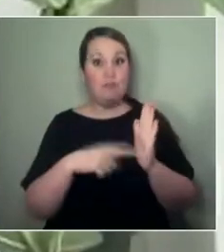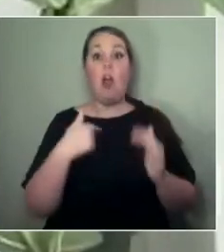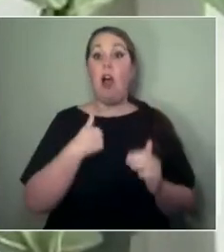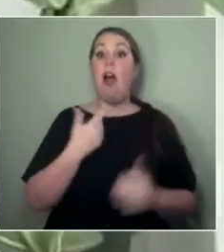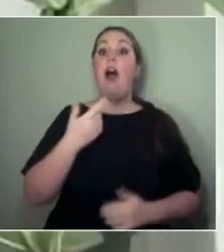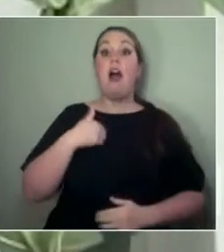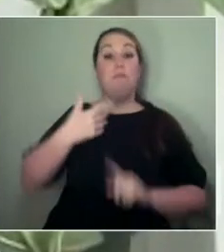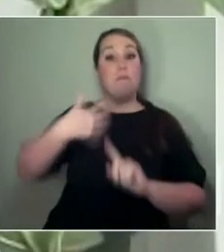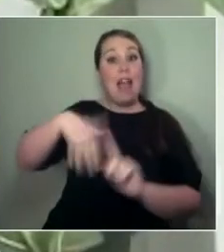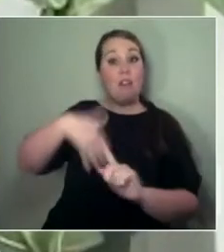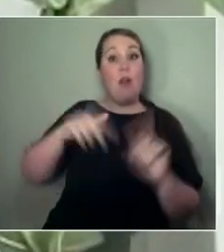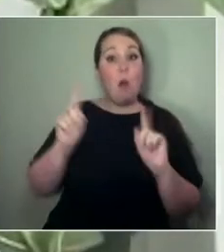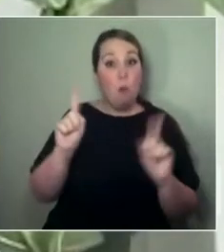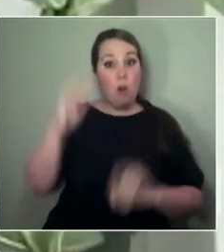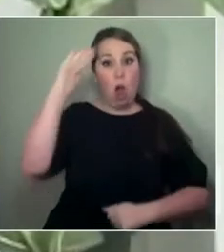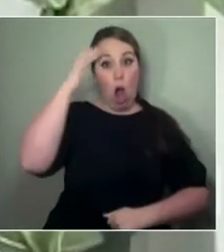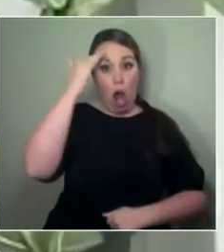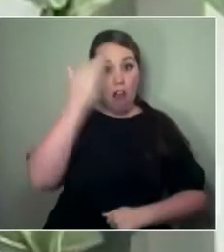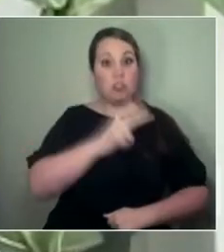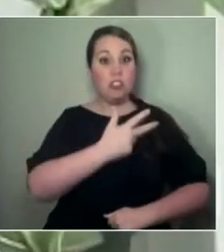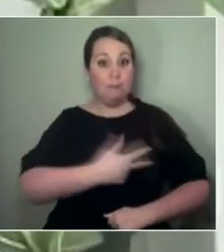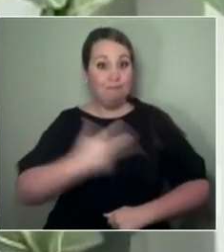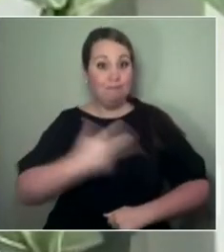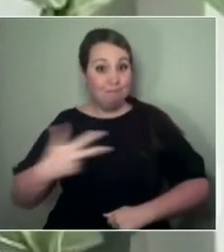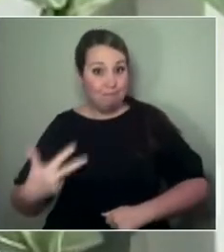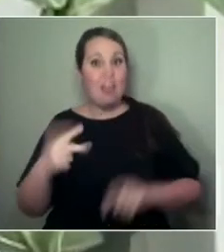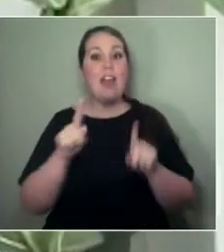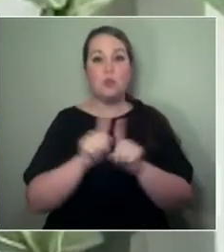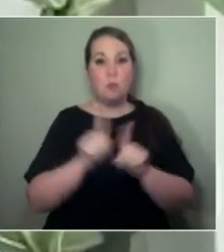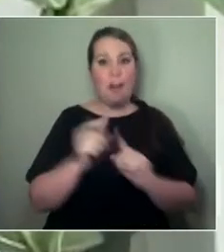Saskatoon Saskatchewan, which is part of Treaty 6 traditional territories